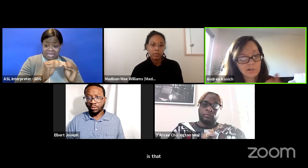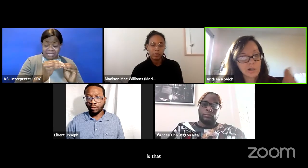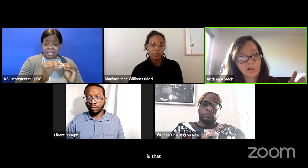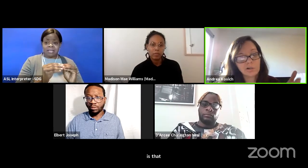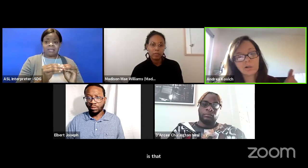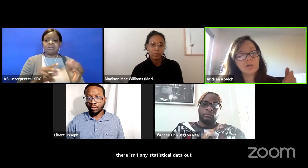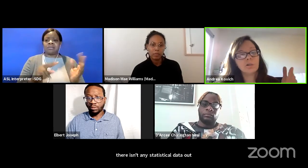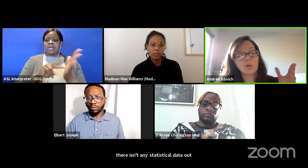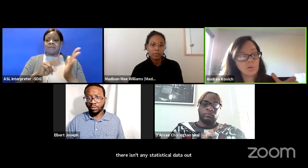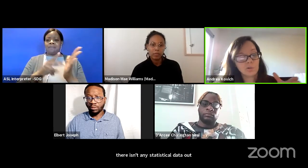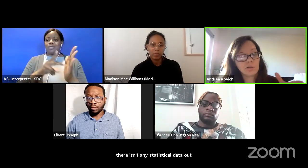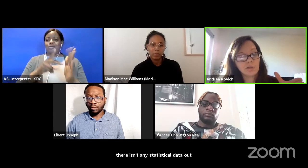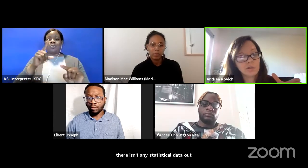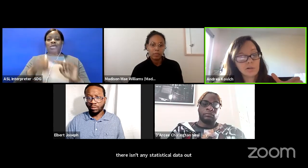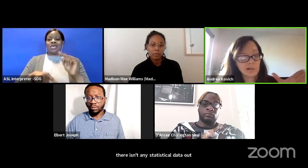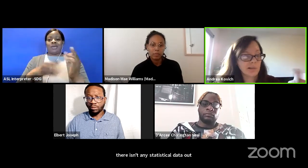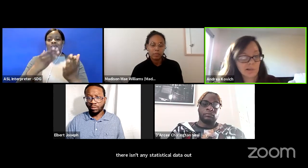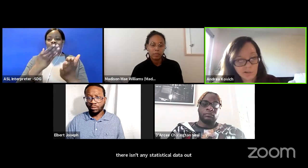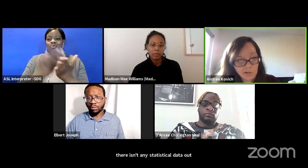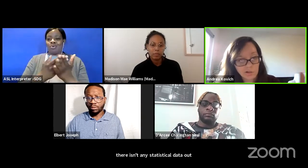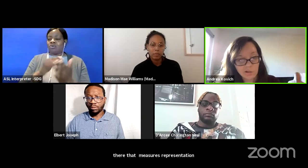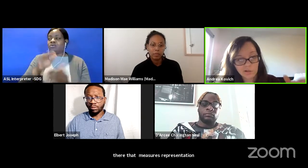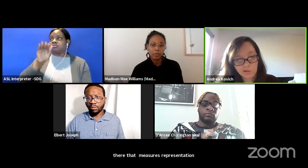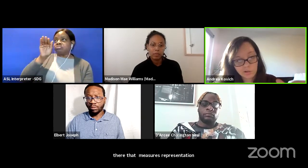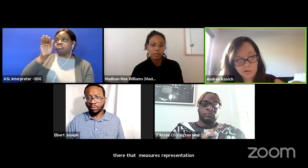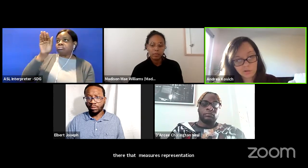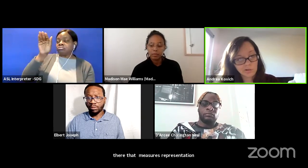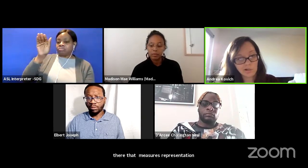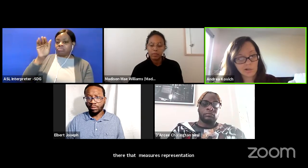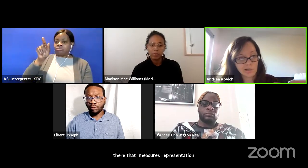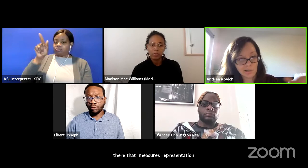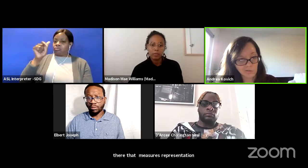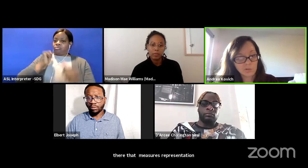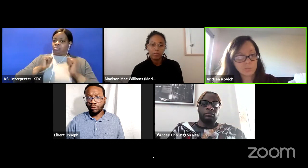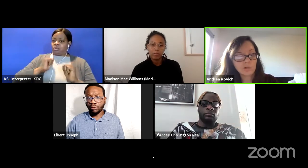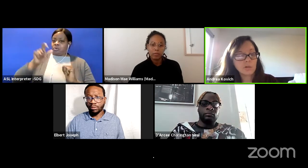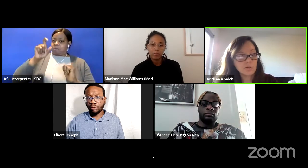is harder to hold the theater industry accountable.